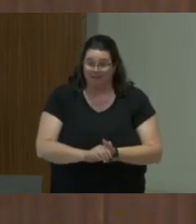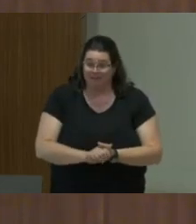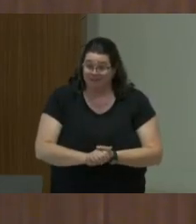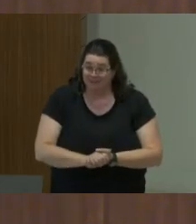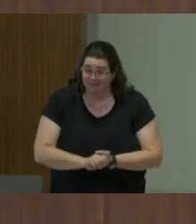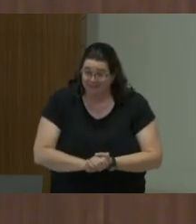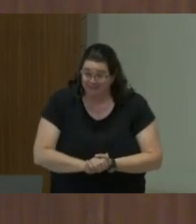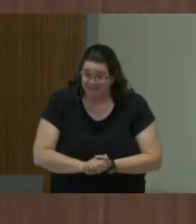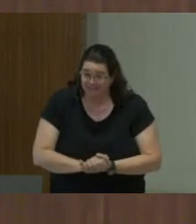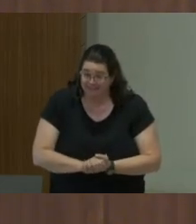Any examples?